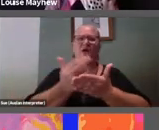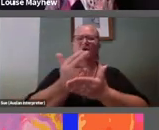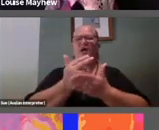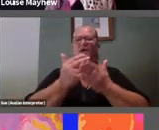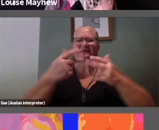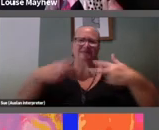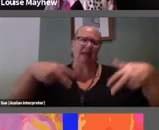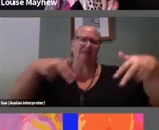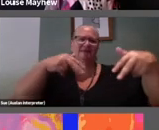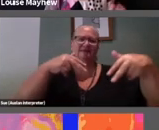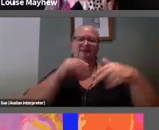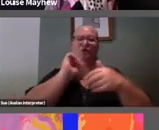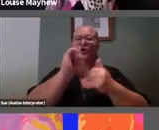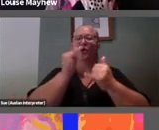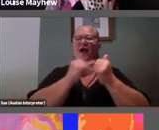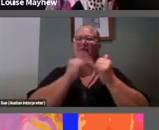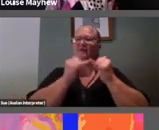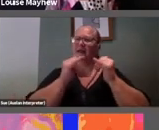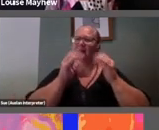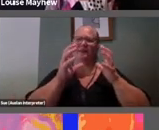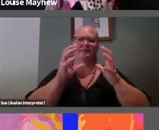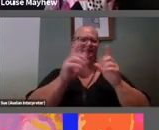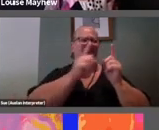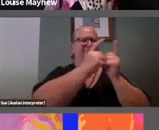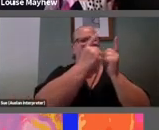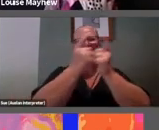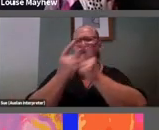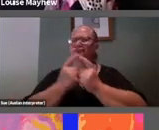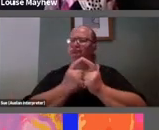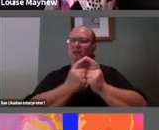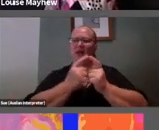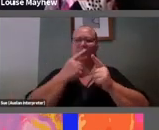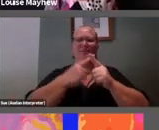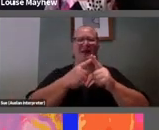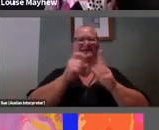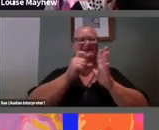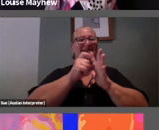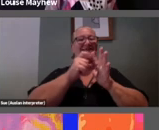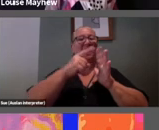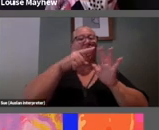And her very eclectic DIY aesthetic draws equally from the kind of